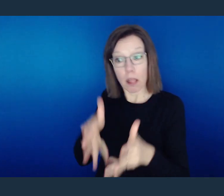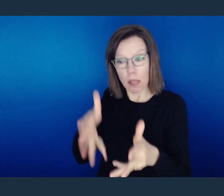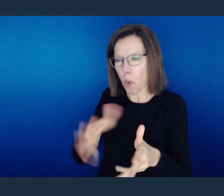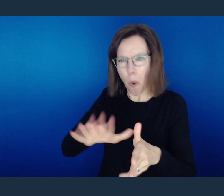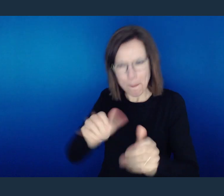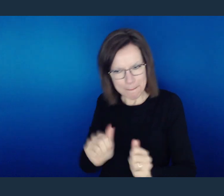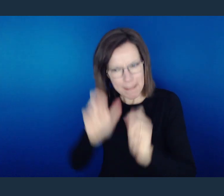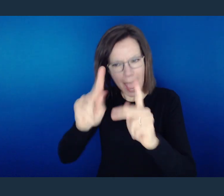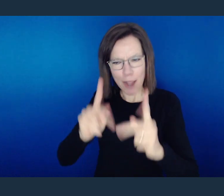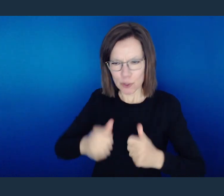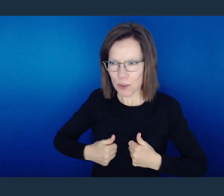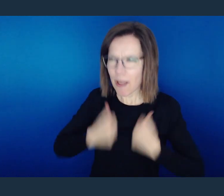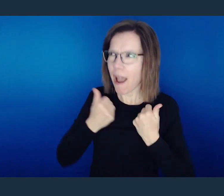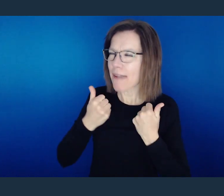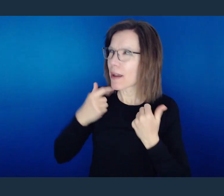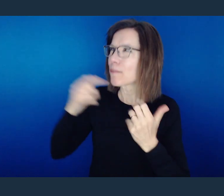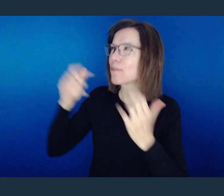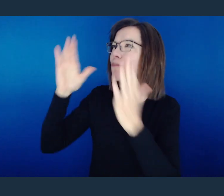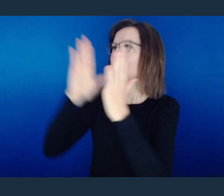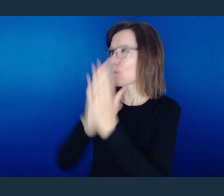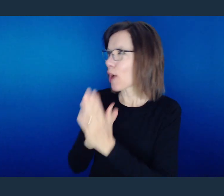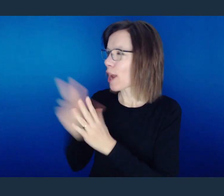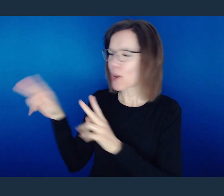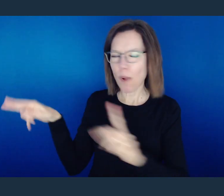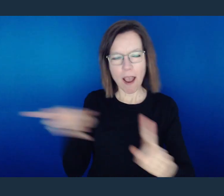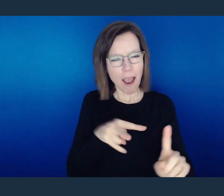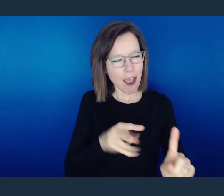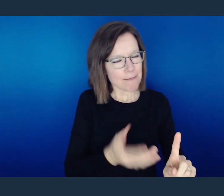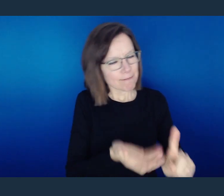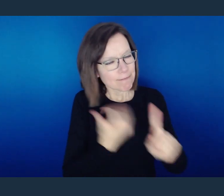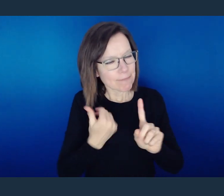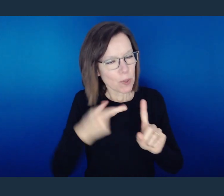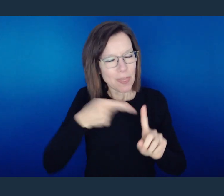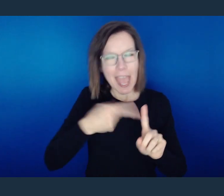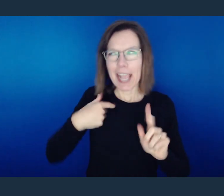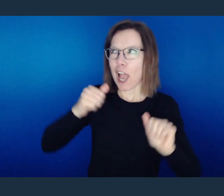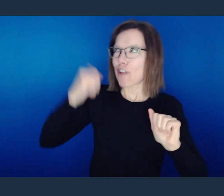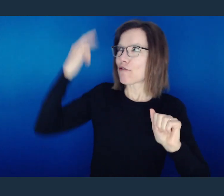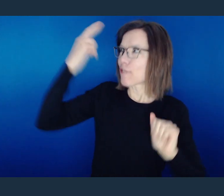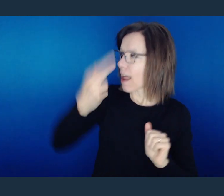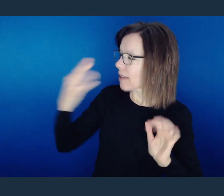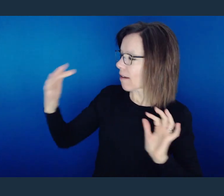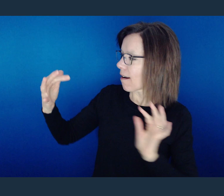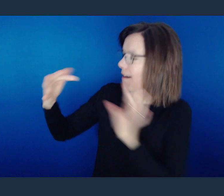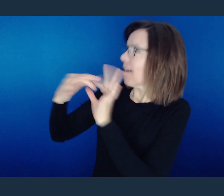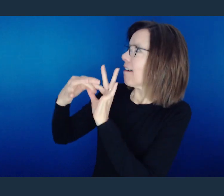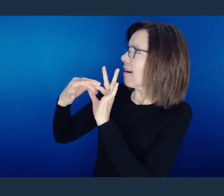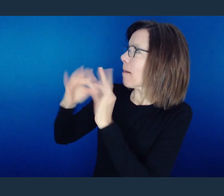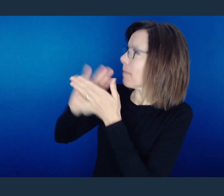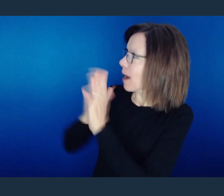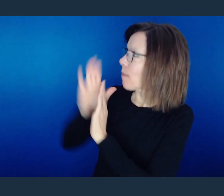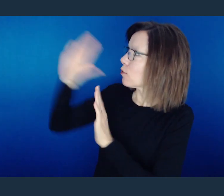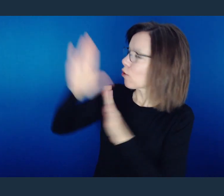I pray that You might receive them, comfort them, let them know that this day they have